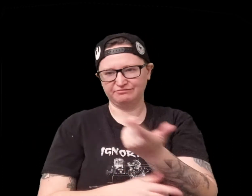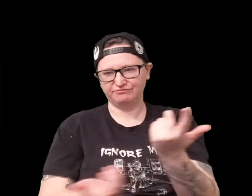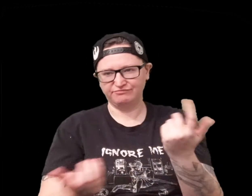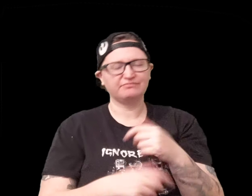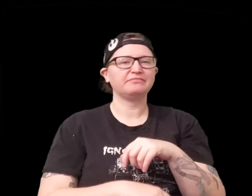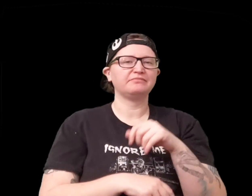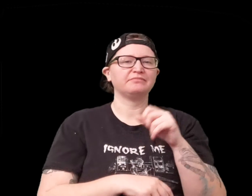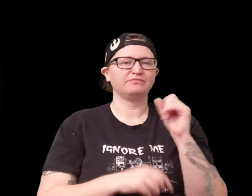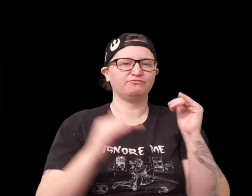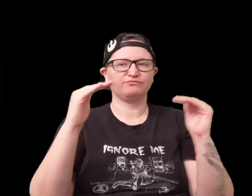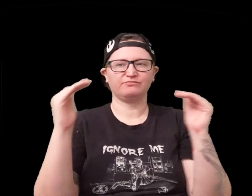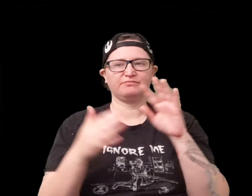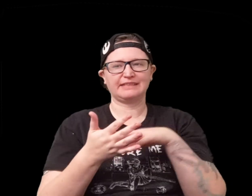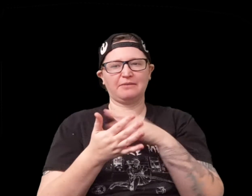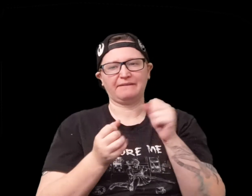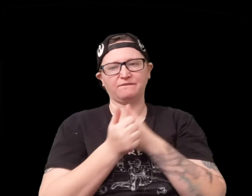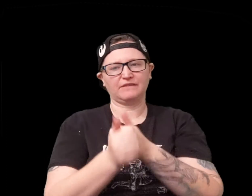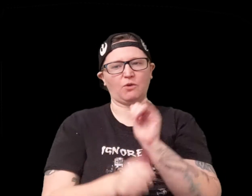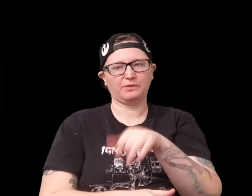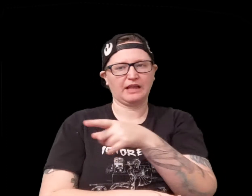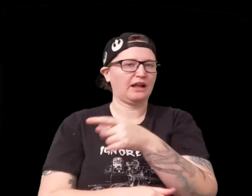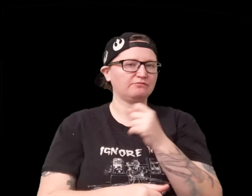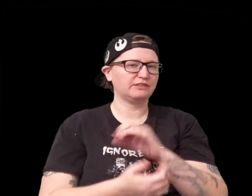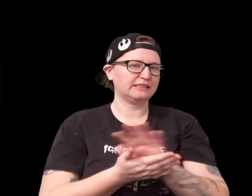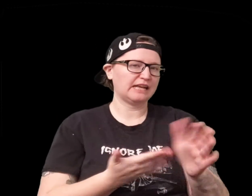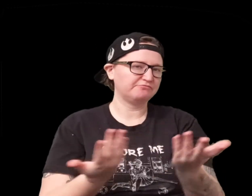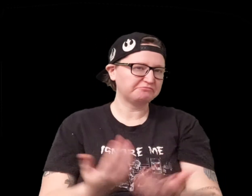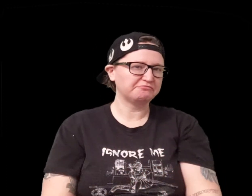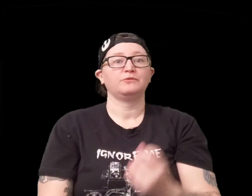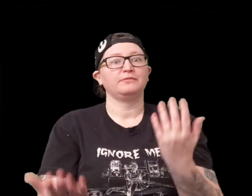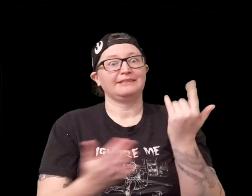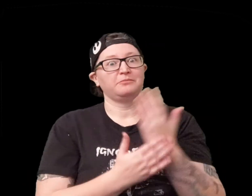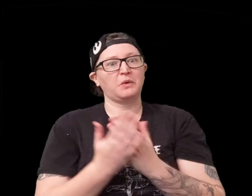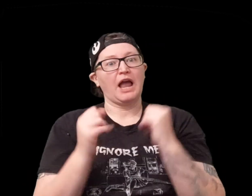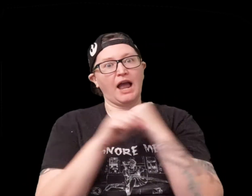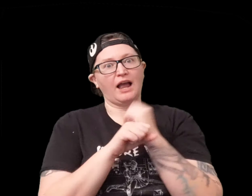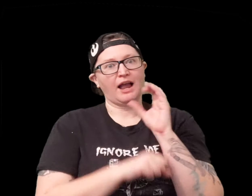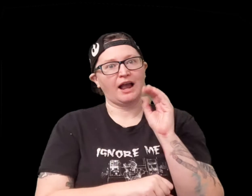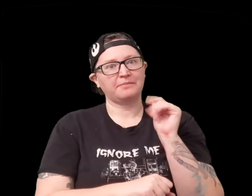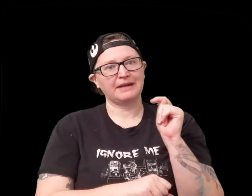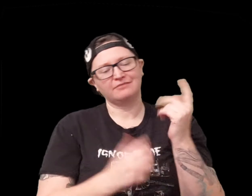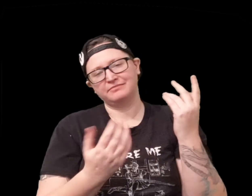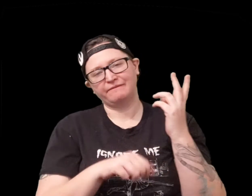was one thing that's kind of interesting so you can just follow that uh chart which is really nice